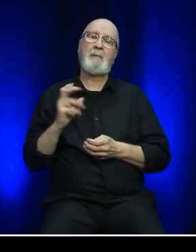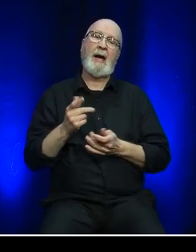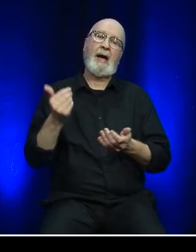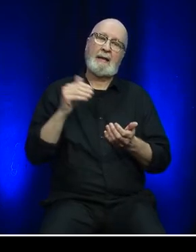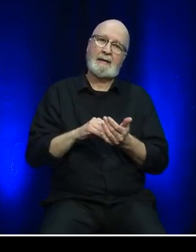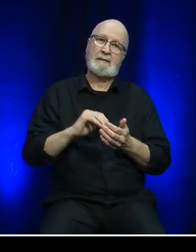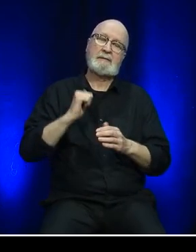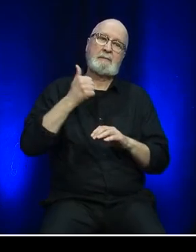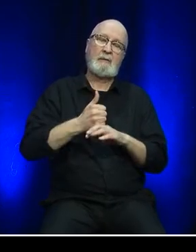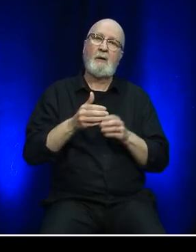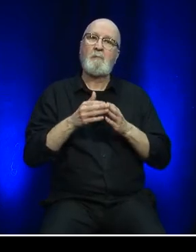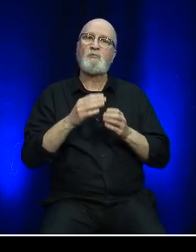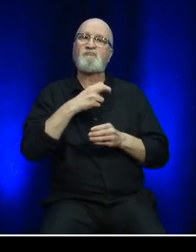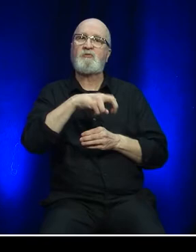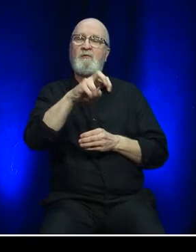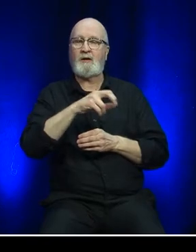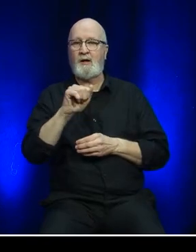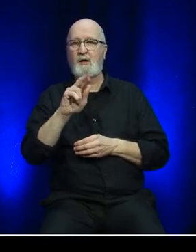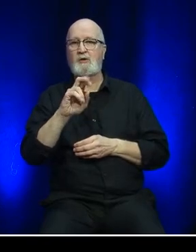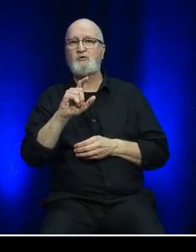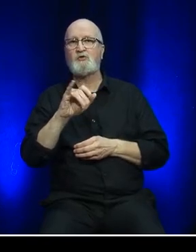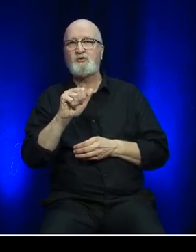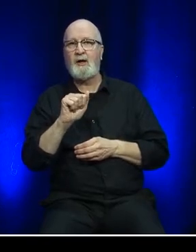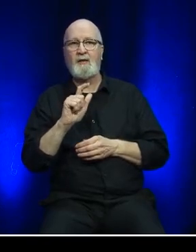and offer limited onboard food services.